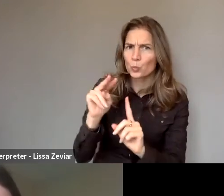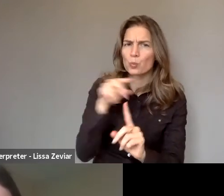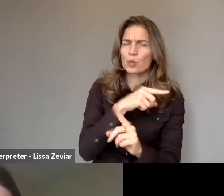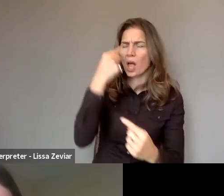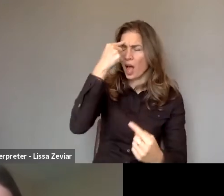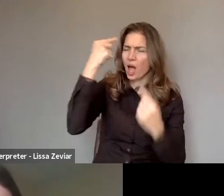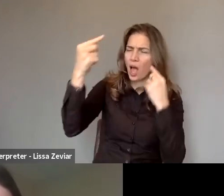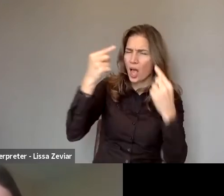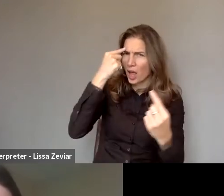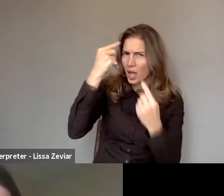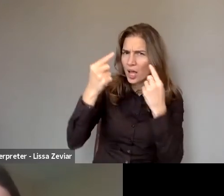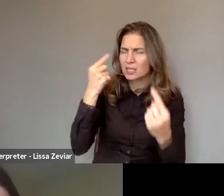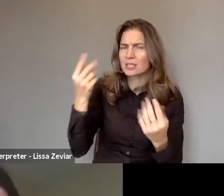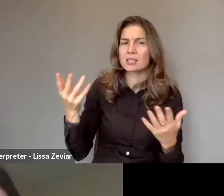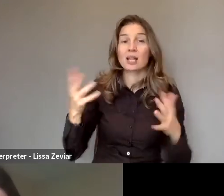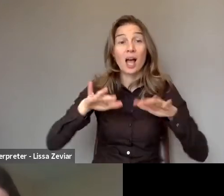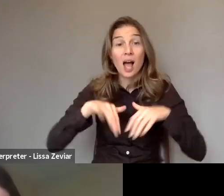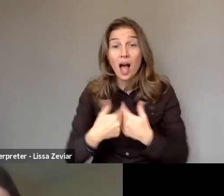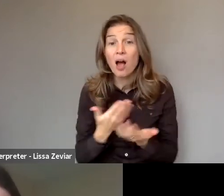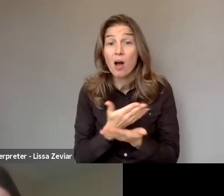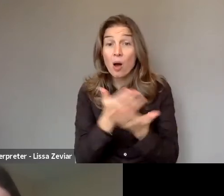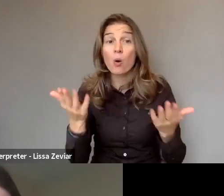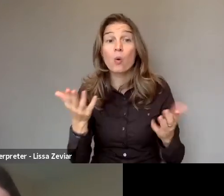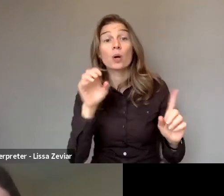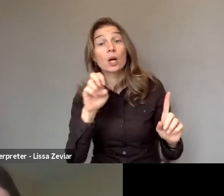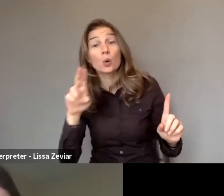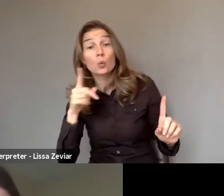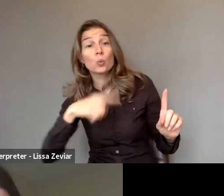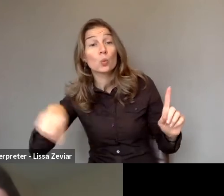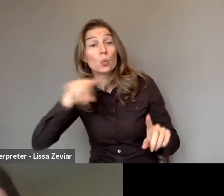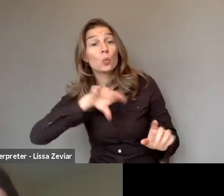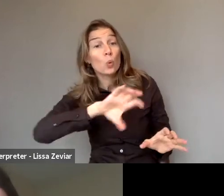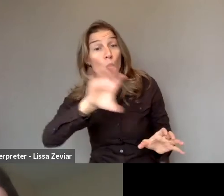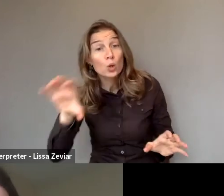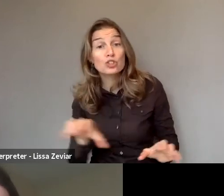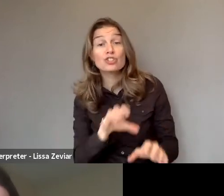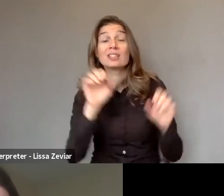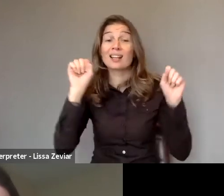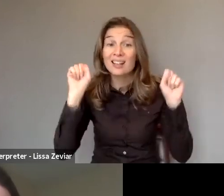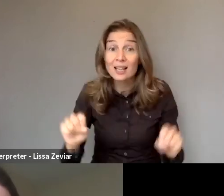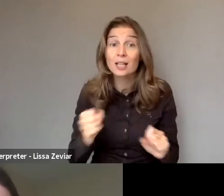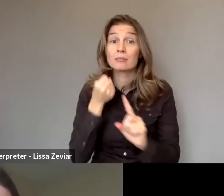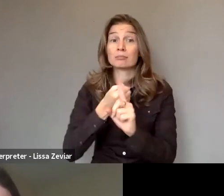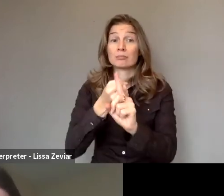and European countries can take to fight violence against women and girls with disabilities.